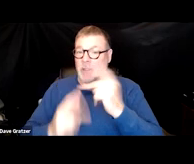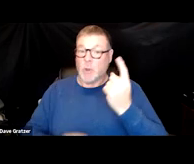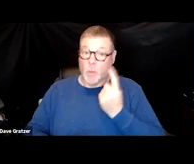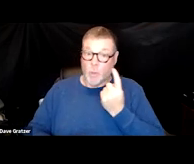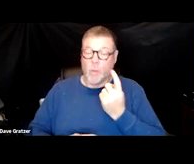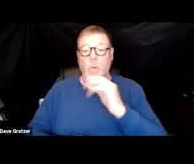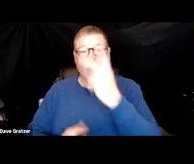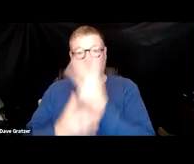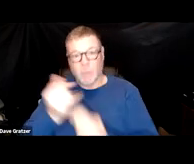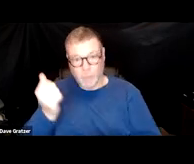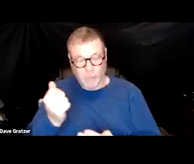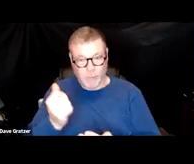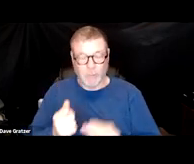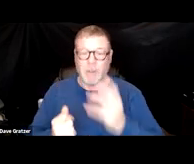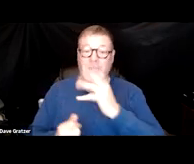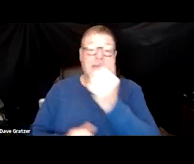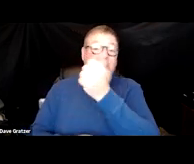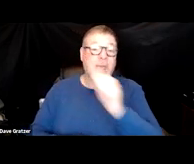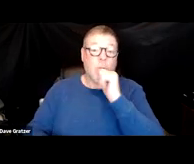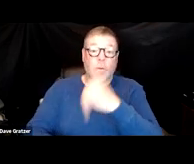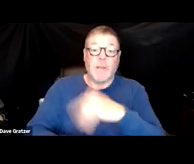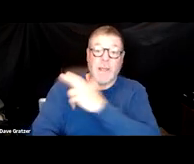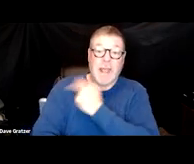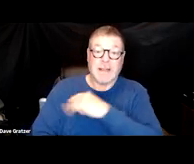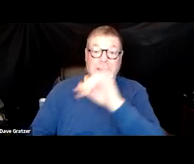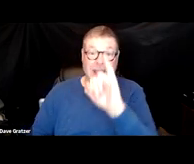And anyone that's been in the hospital or ICU a long time